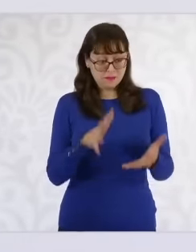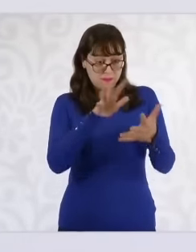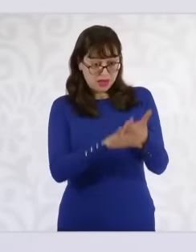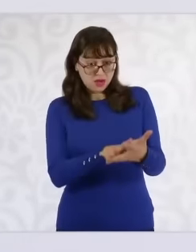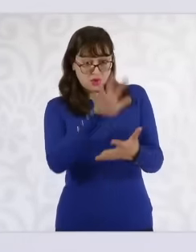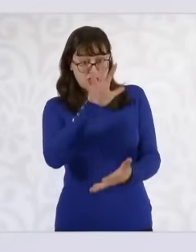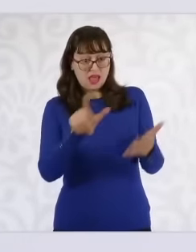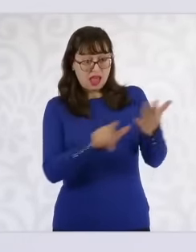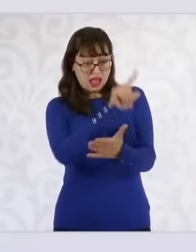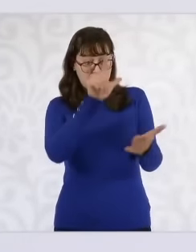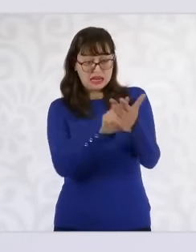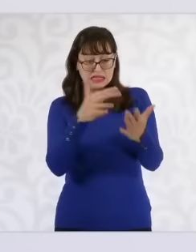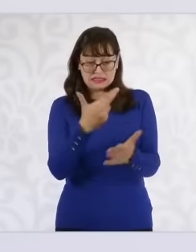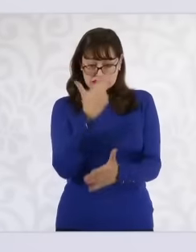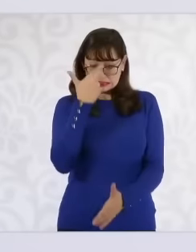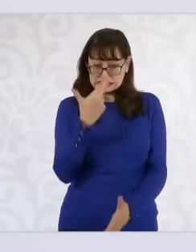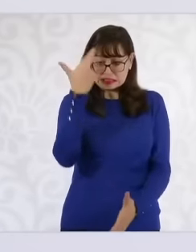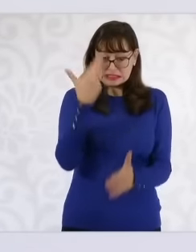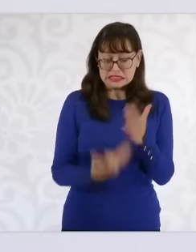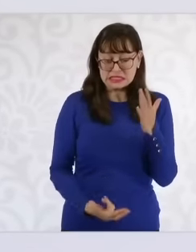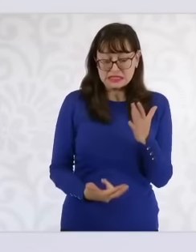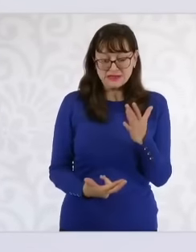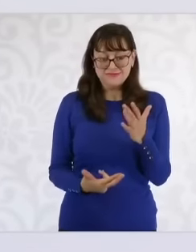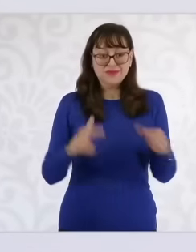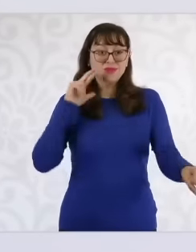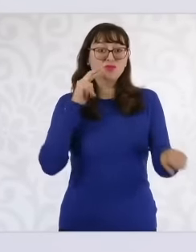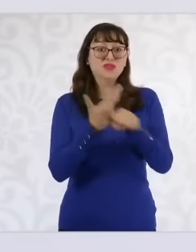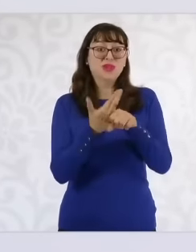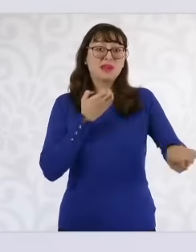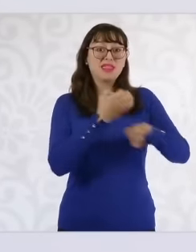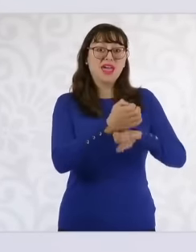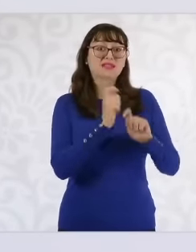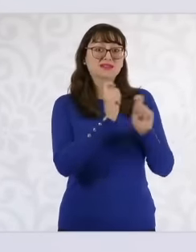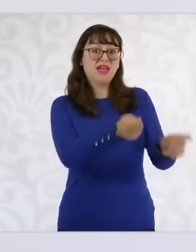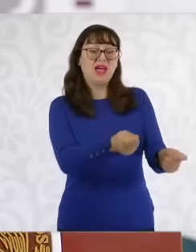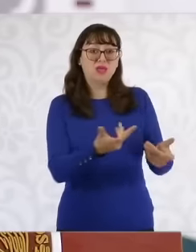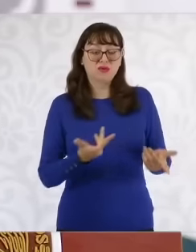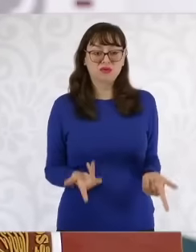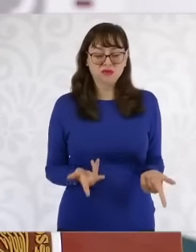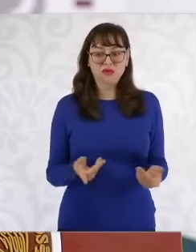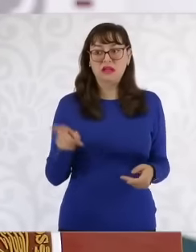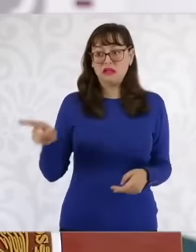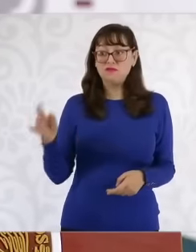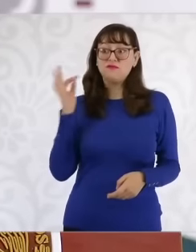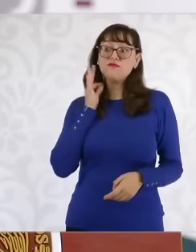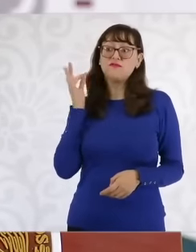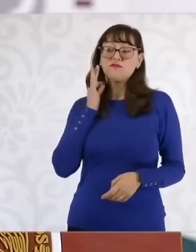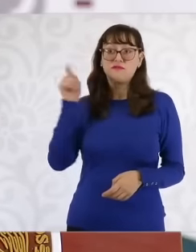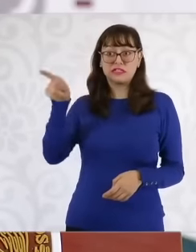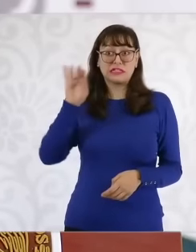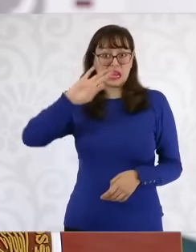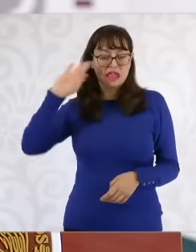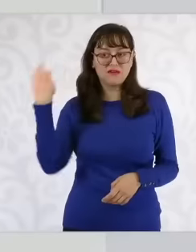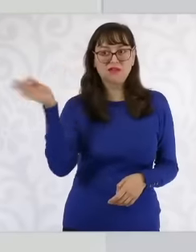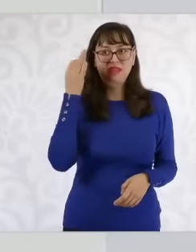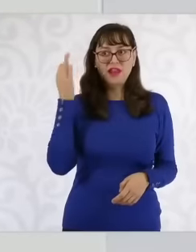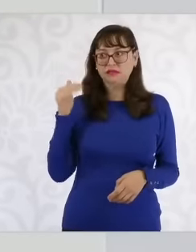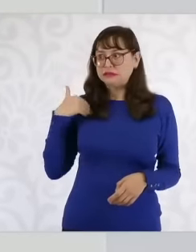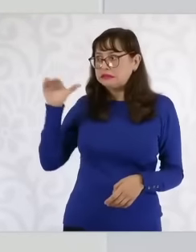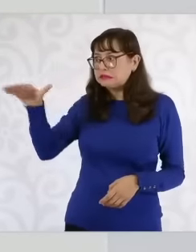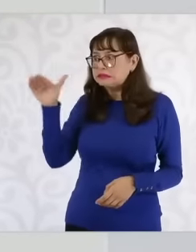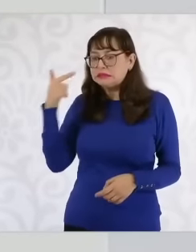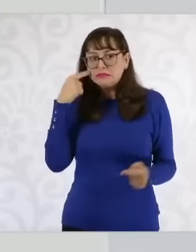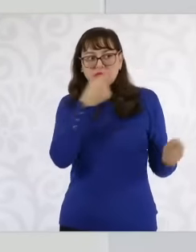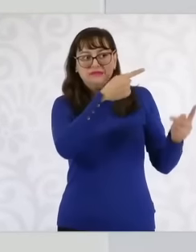attorney general of the republic insists to me a lot because he is responsible for the crimes of the federal jurisdiction and there are